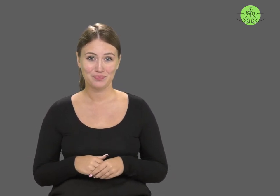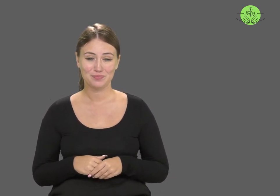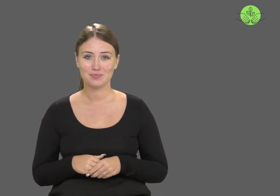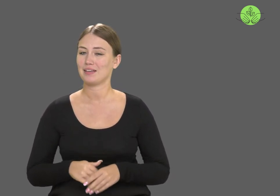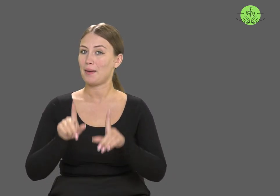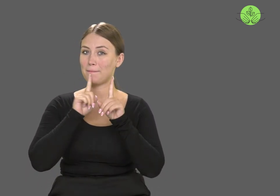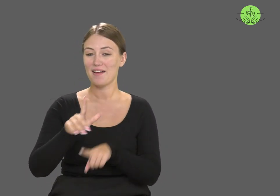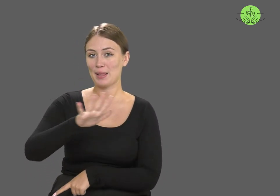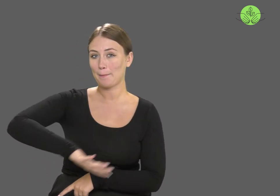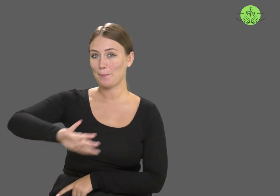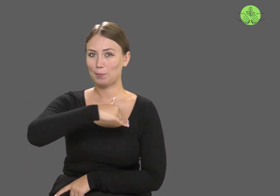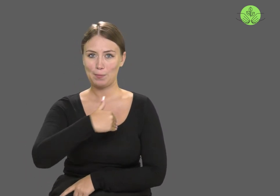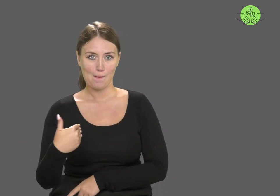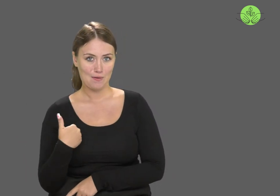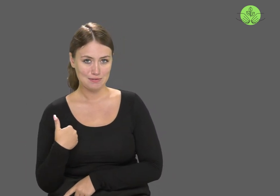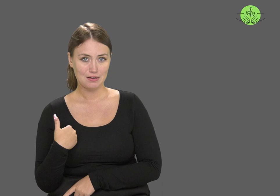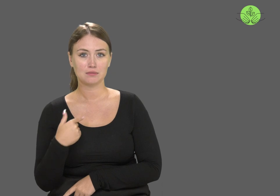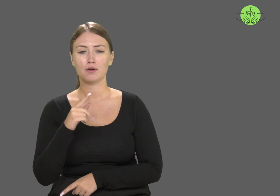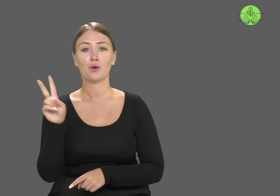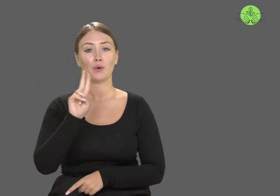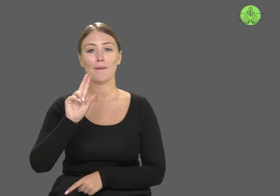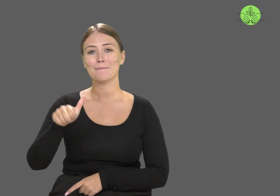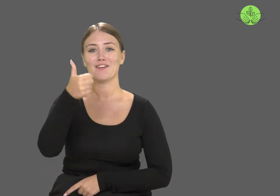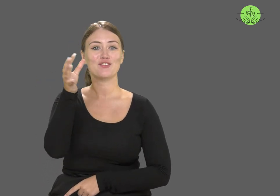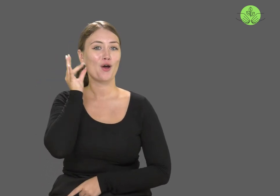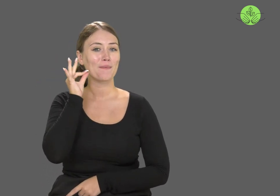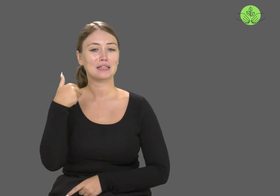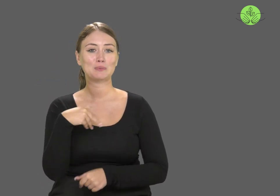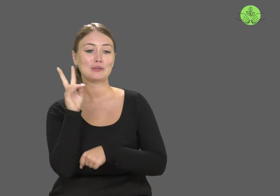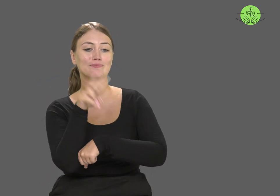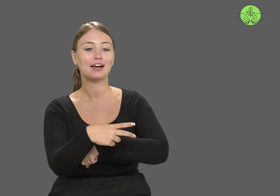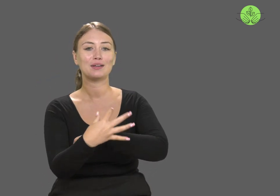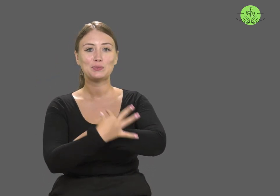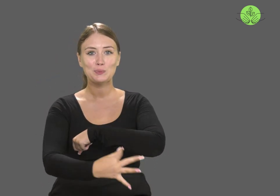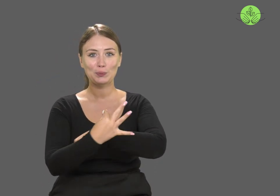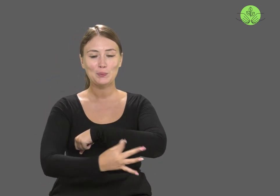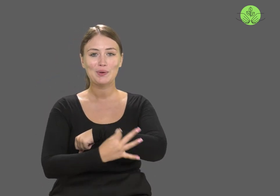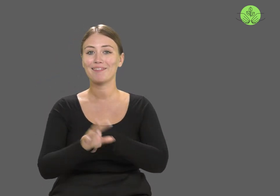In Poland, the first women became students